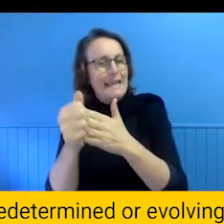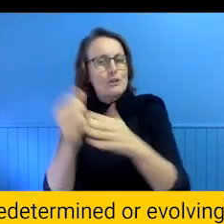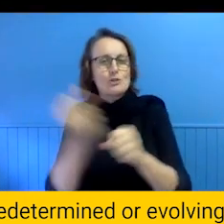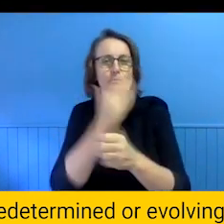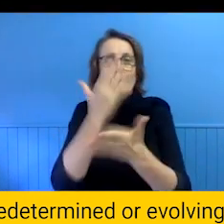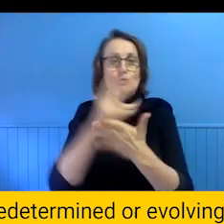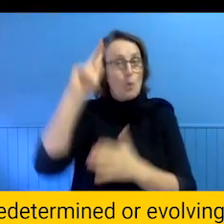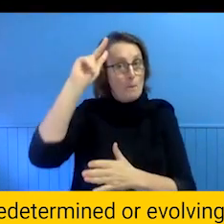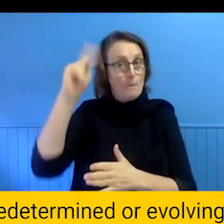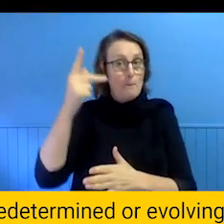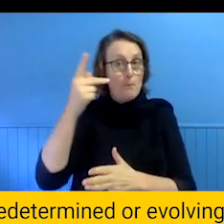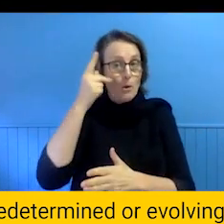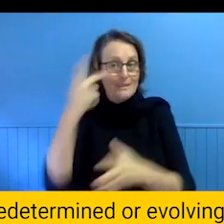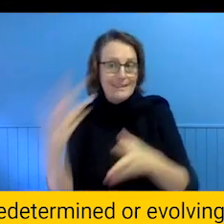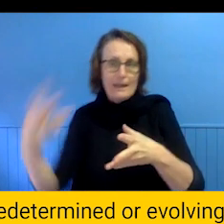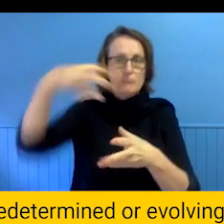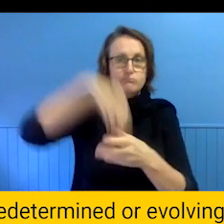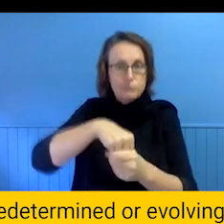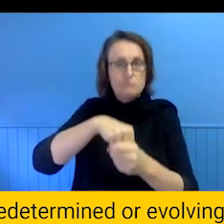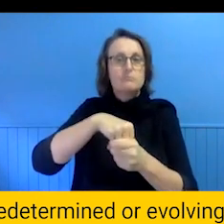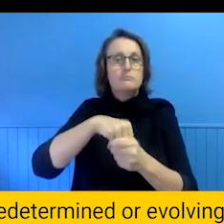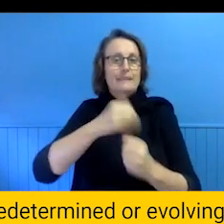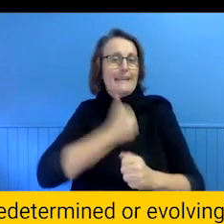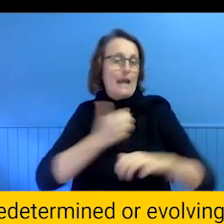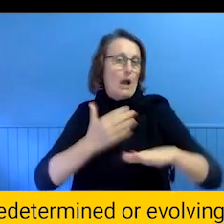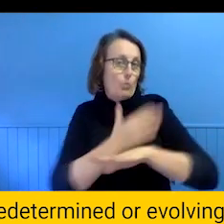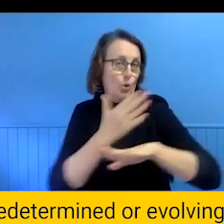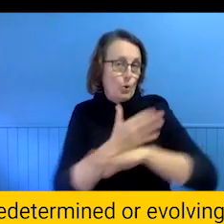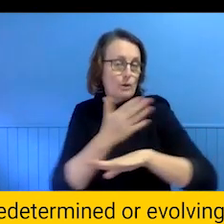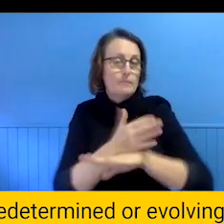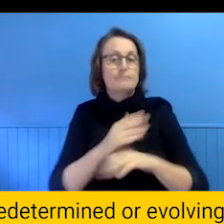are embedded in what we espouse in the practices of our work. So we